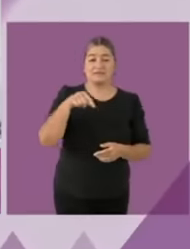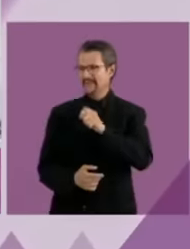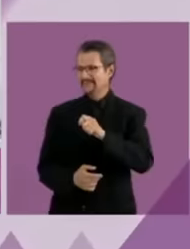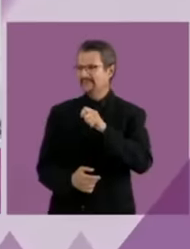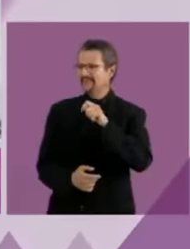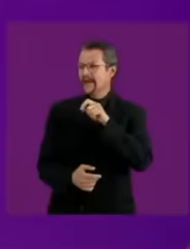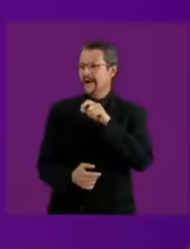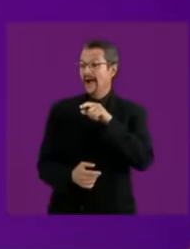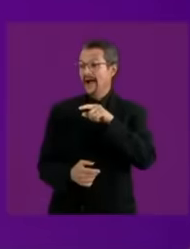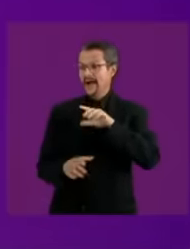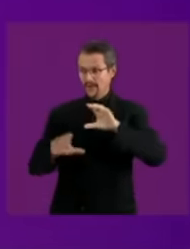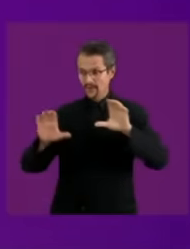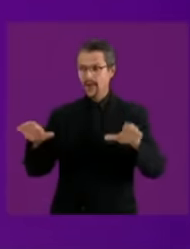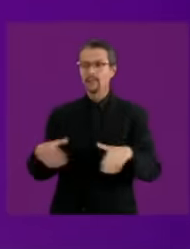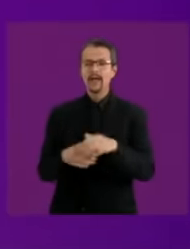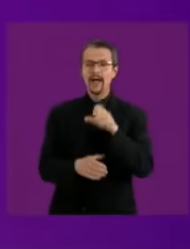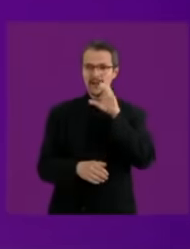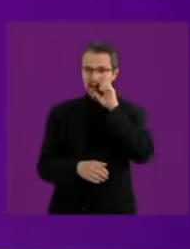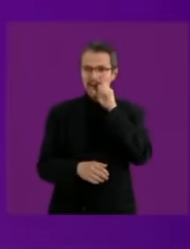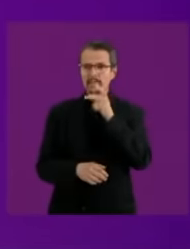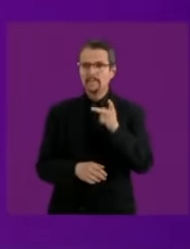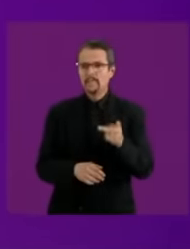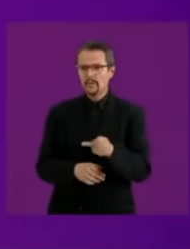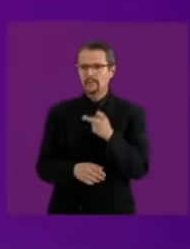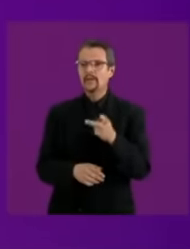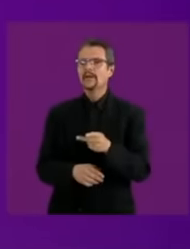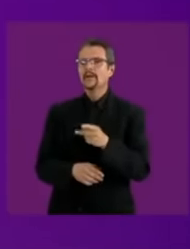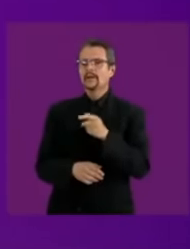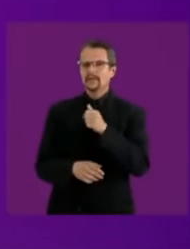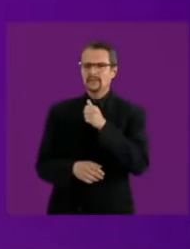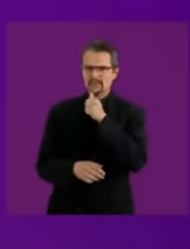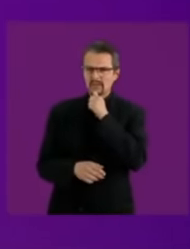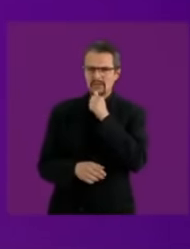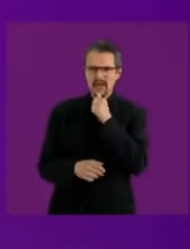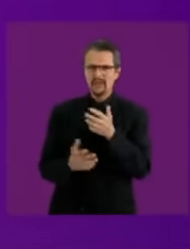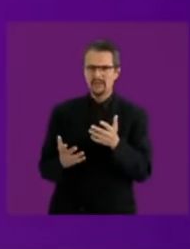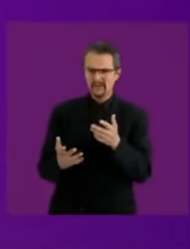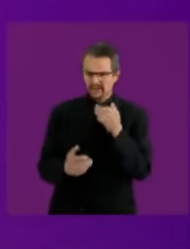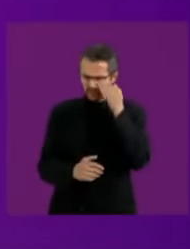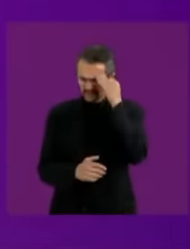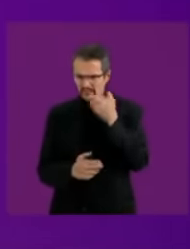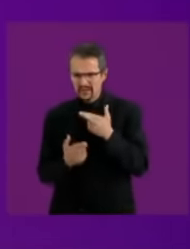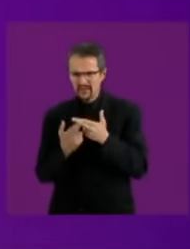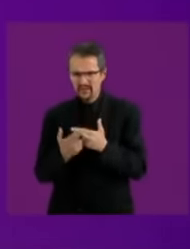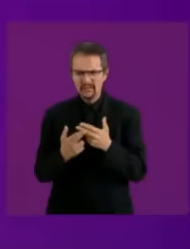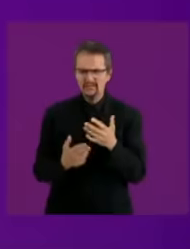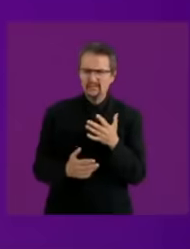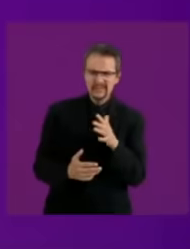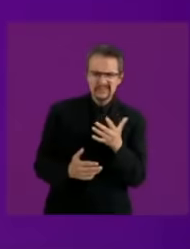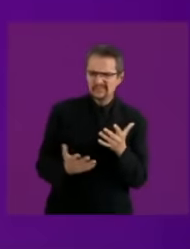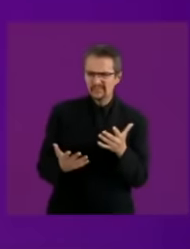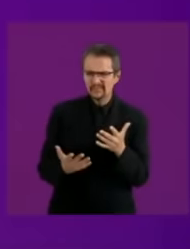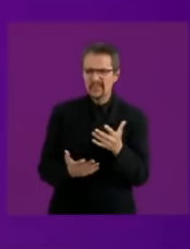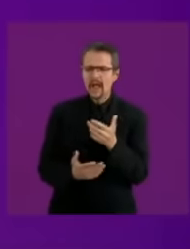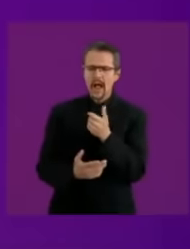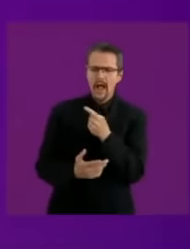a question to finish they have left Well they have about a few seconds left 130 To the